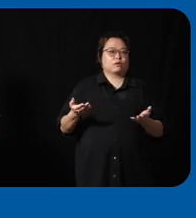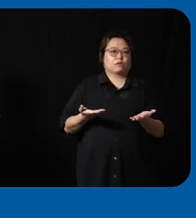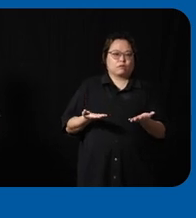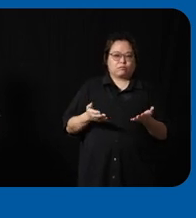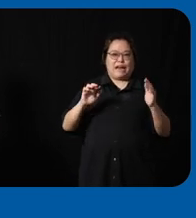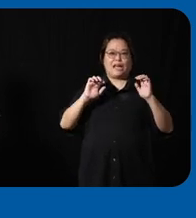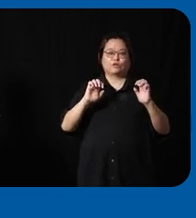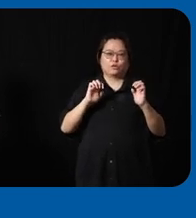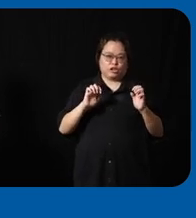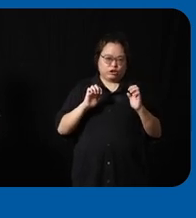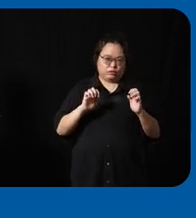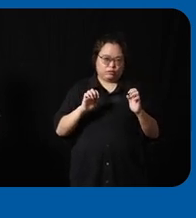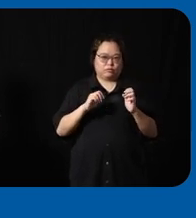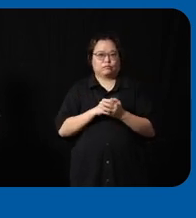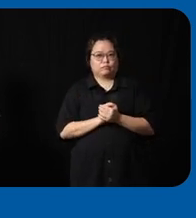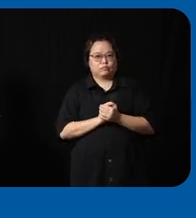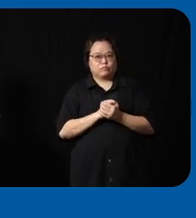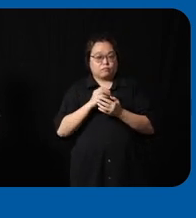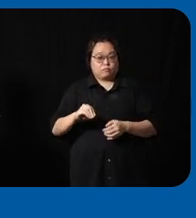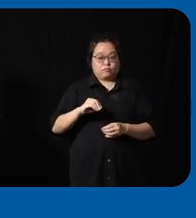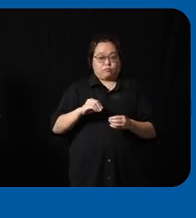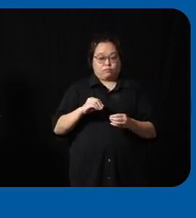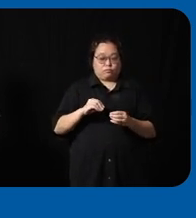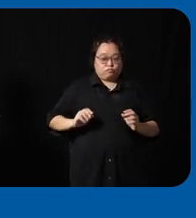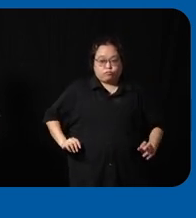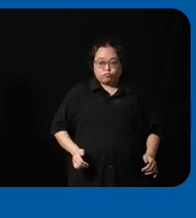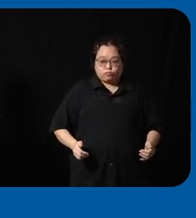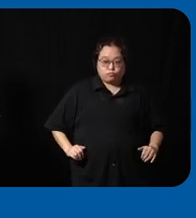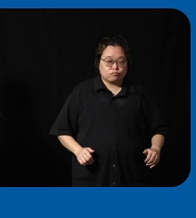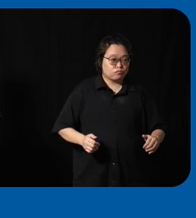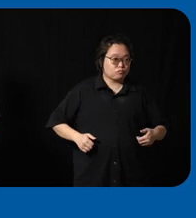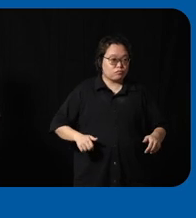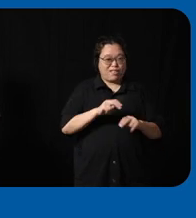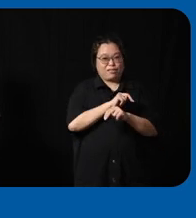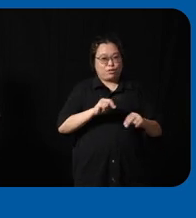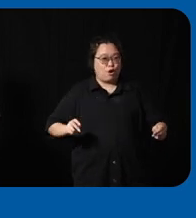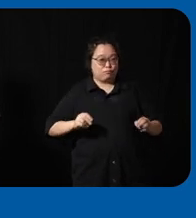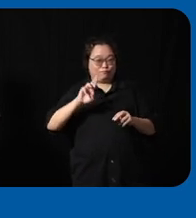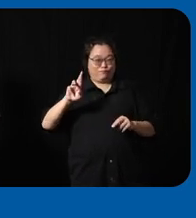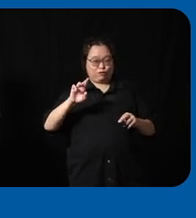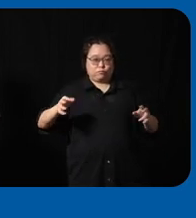part okay and then by providing wheelchairs um to non-wheelchair users um the main thing that